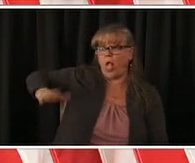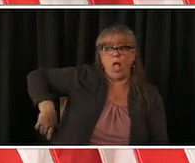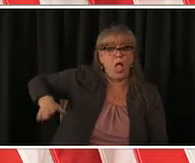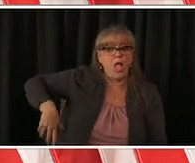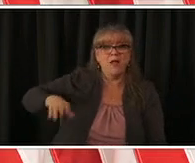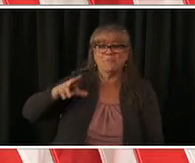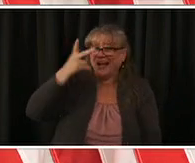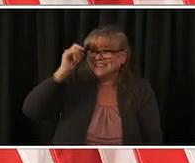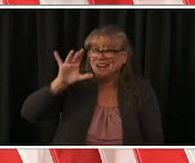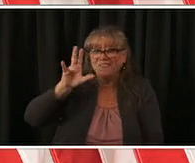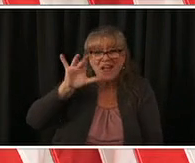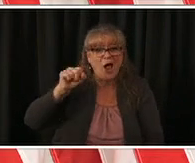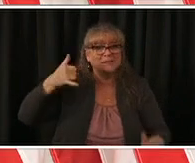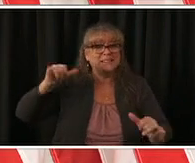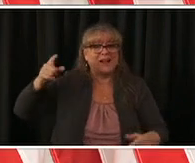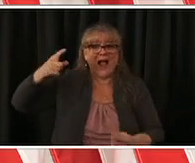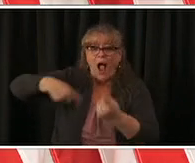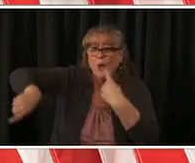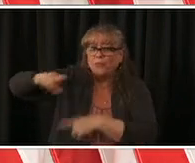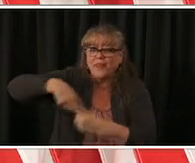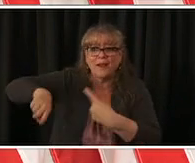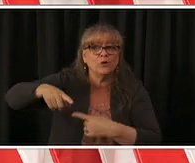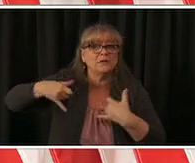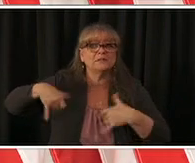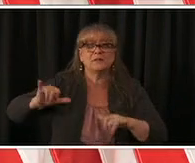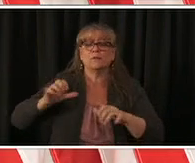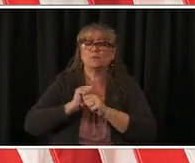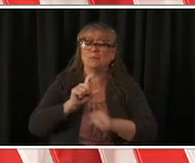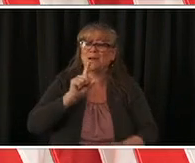and we want to make sure that you've been through a lot of sacrifice this last year